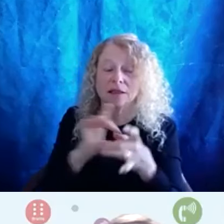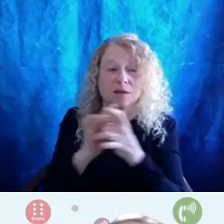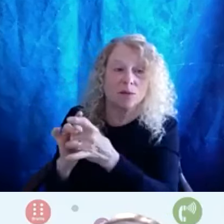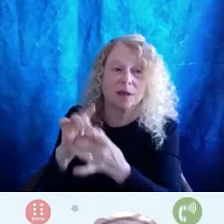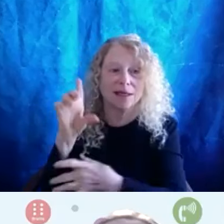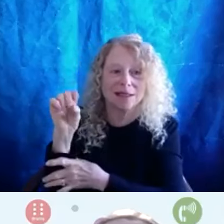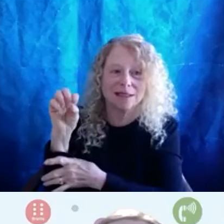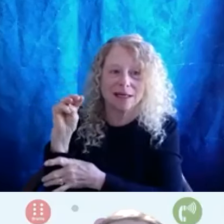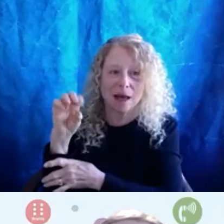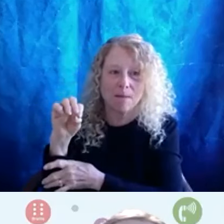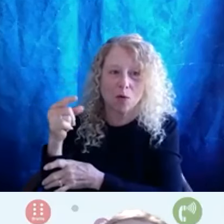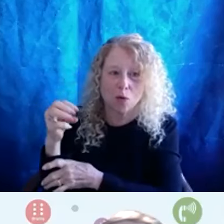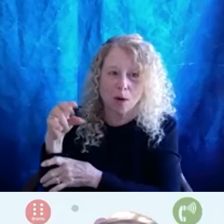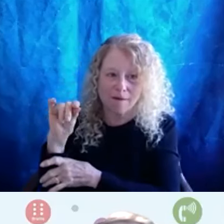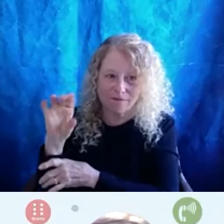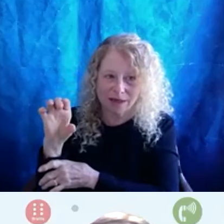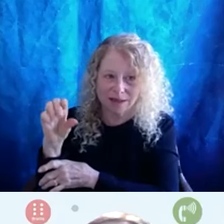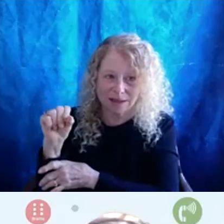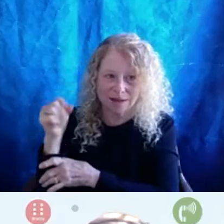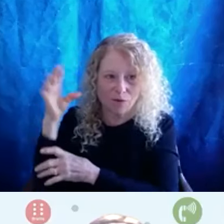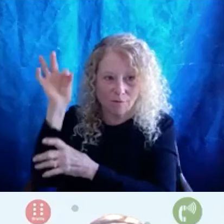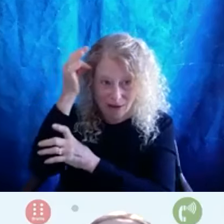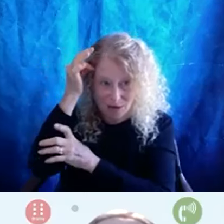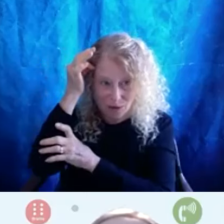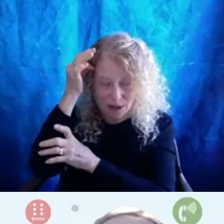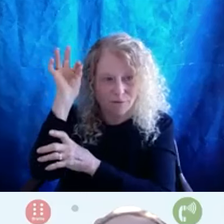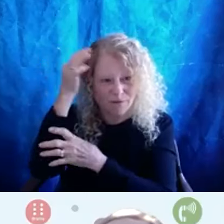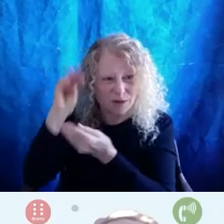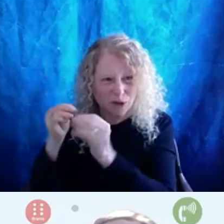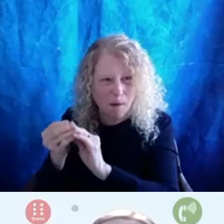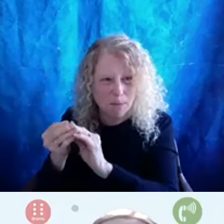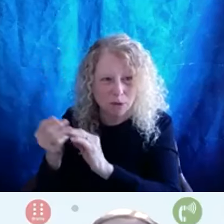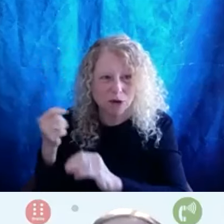through the the federal data, I was just sort of reminded how much we